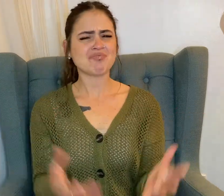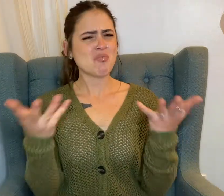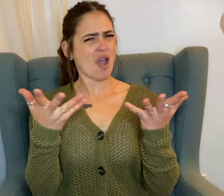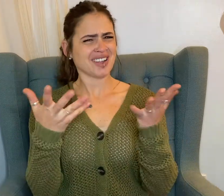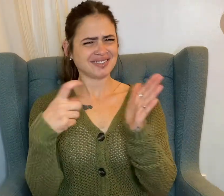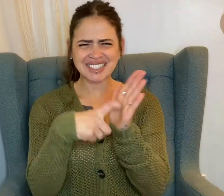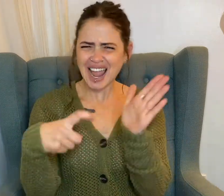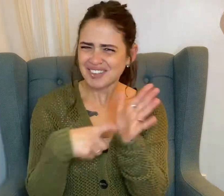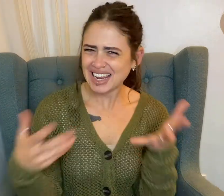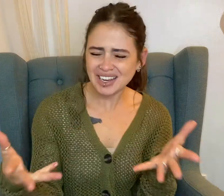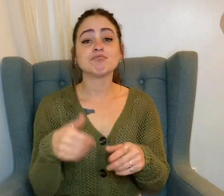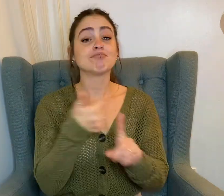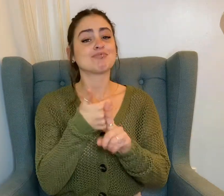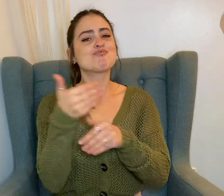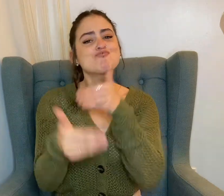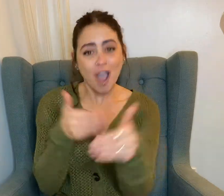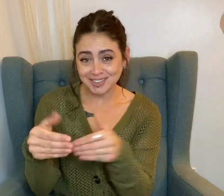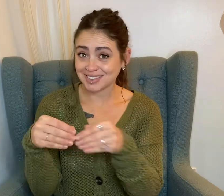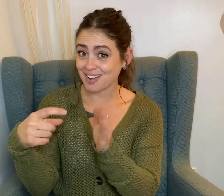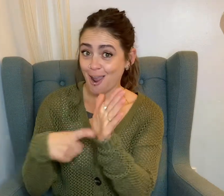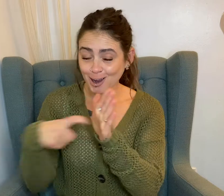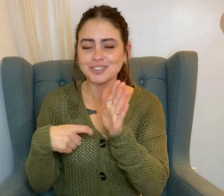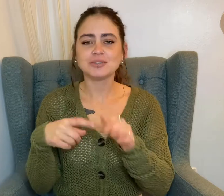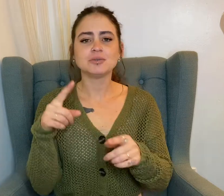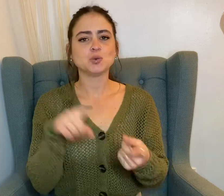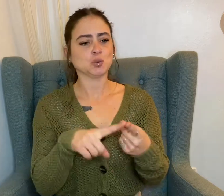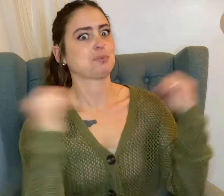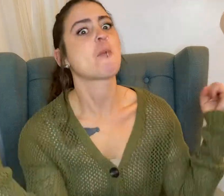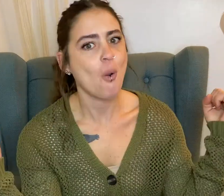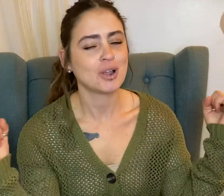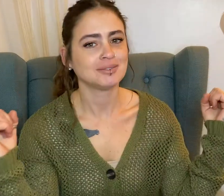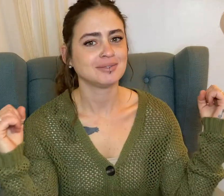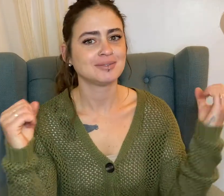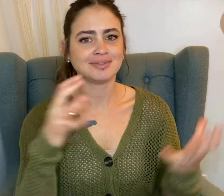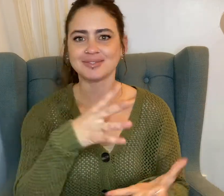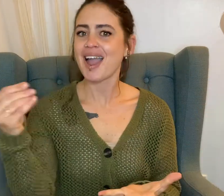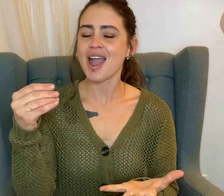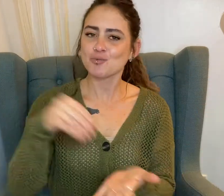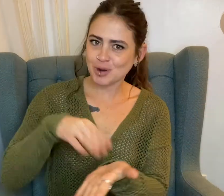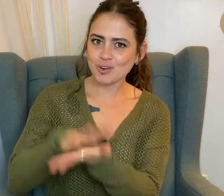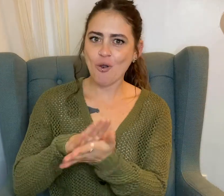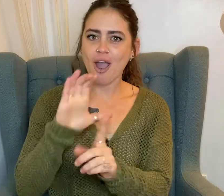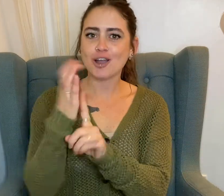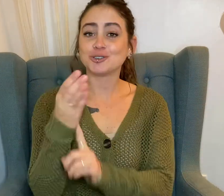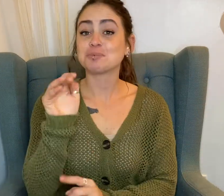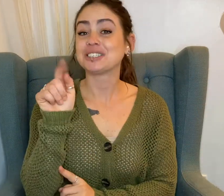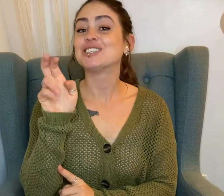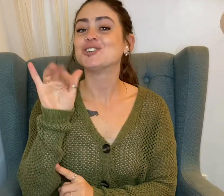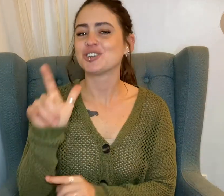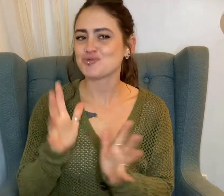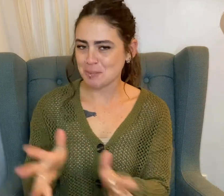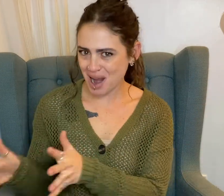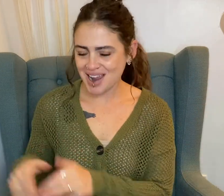Excavating is a process in archaeology to expose and record cultural and material remains.